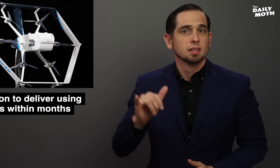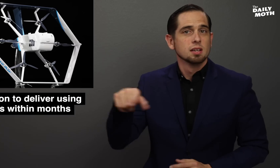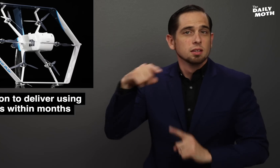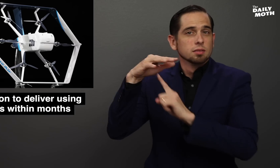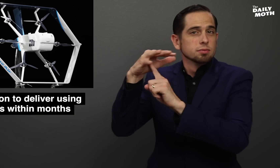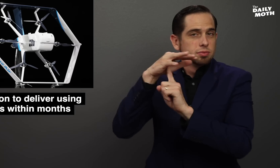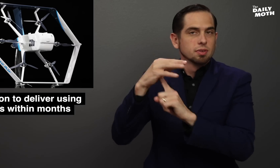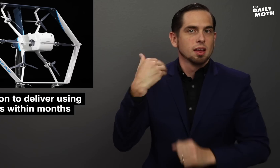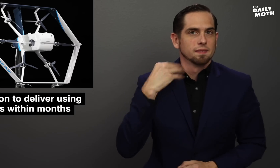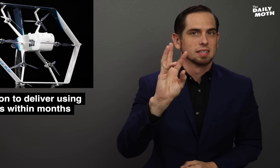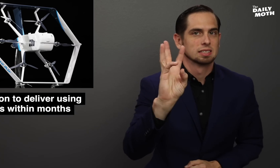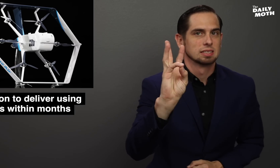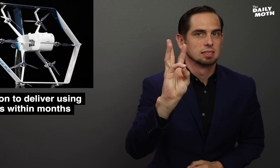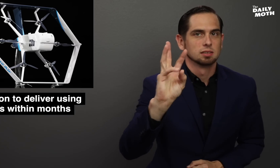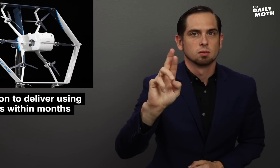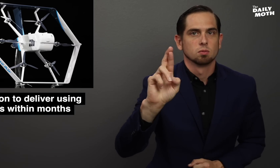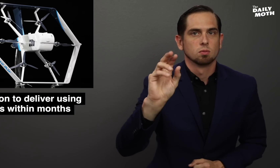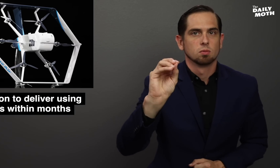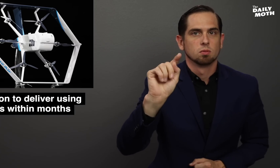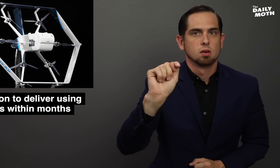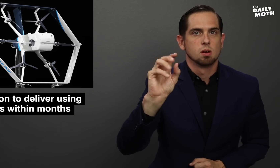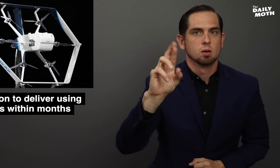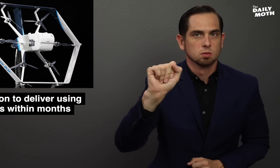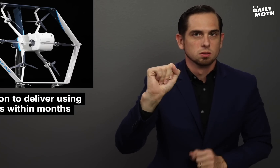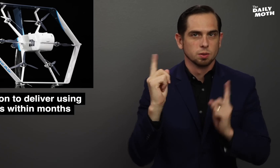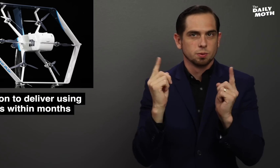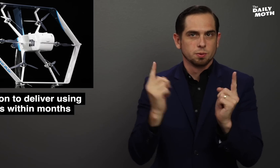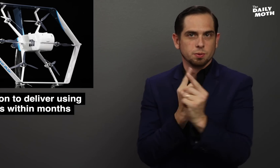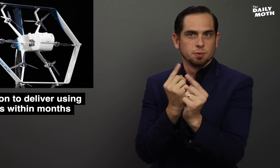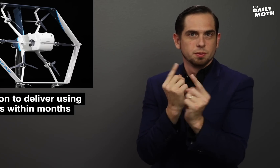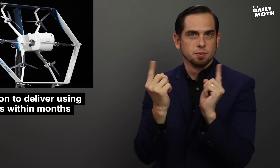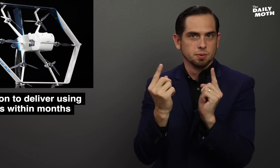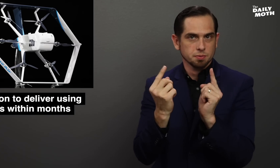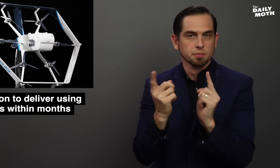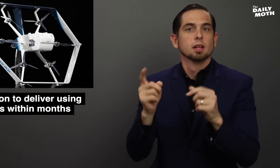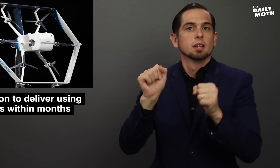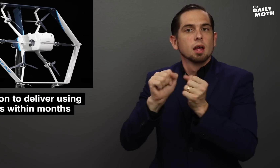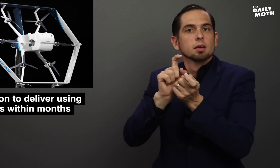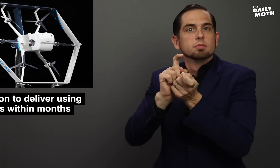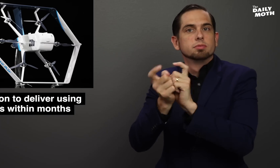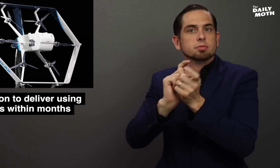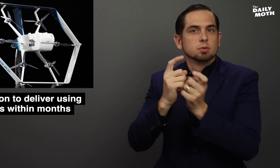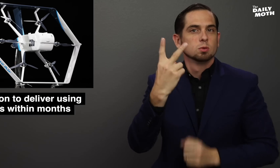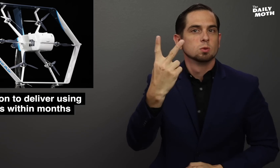The drones have six rotors on it and can switch